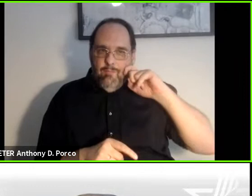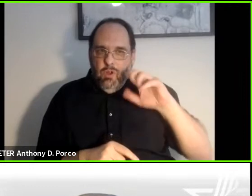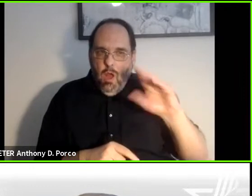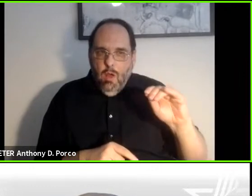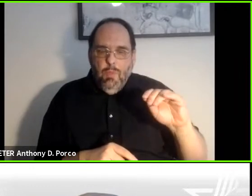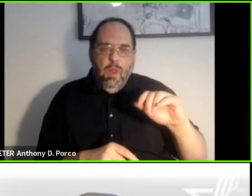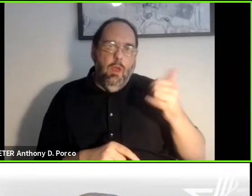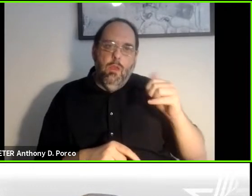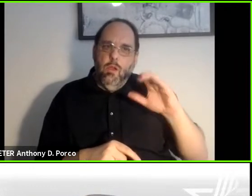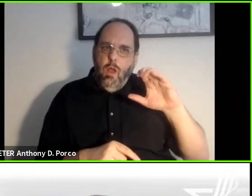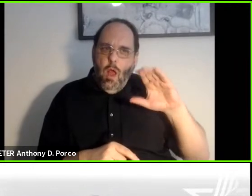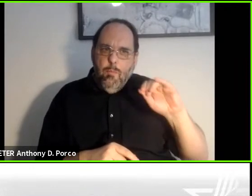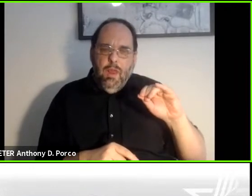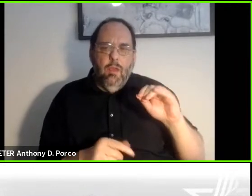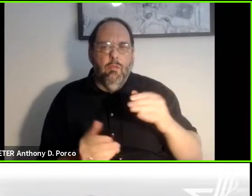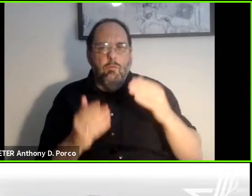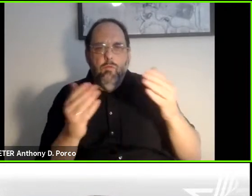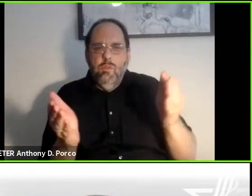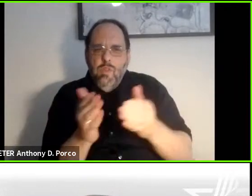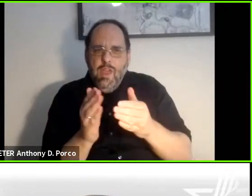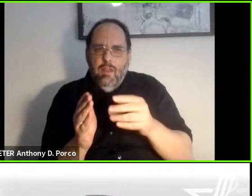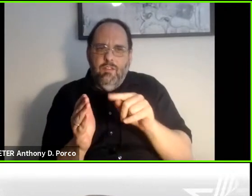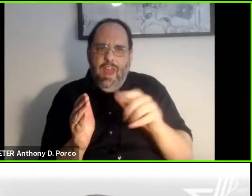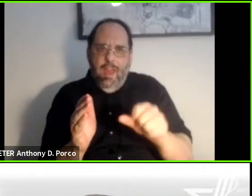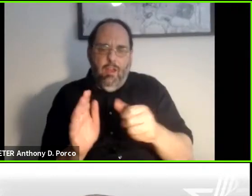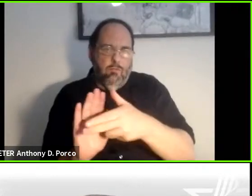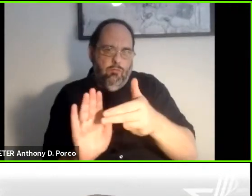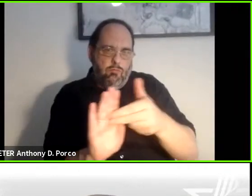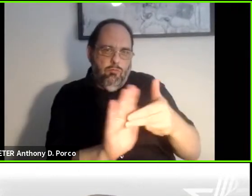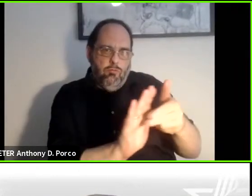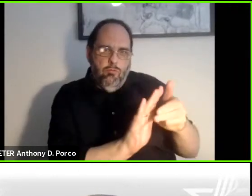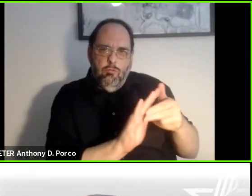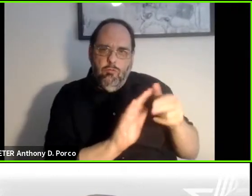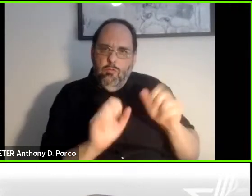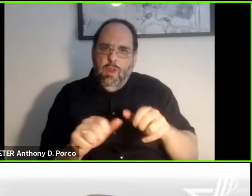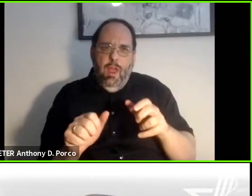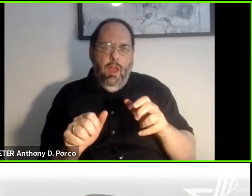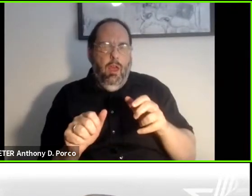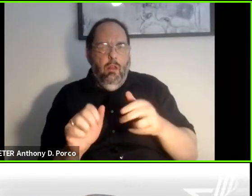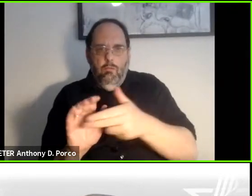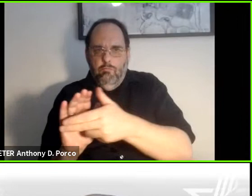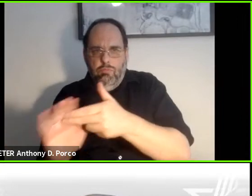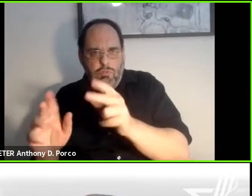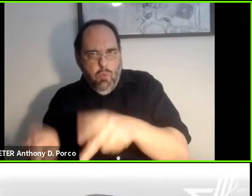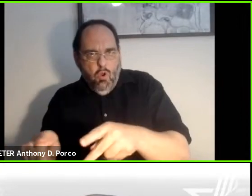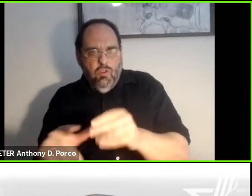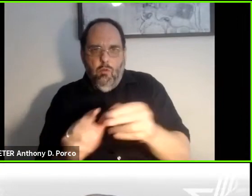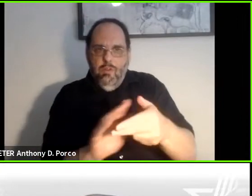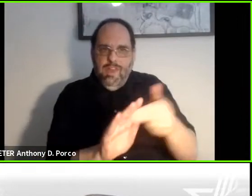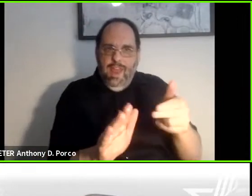out with these small tags that you can put on a person or on a package or something, particularly